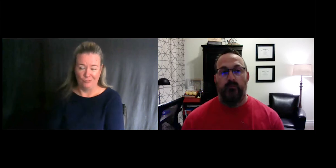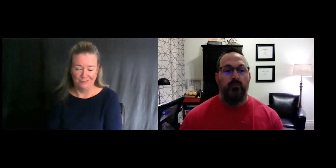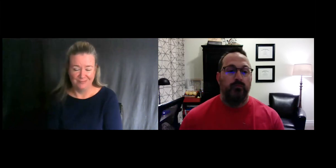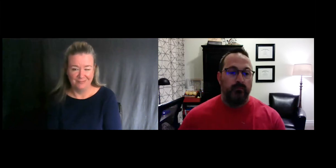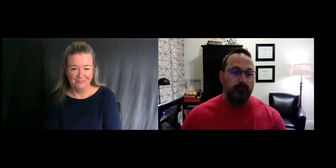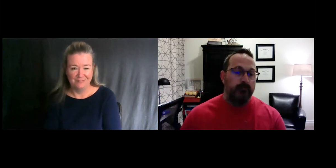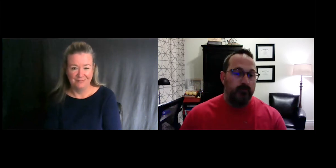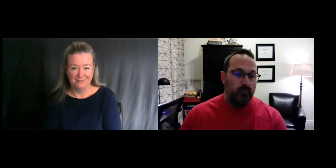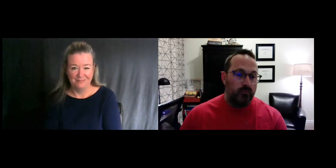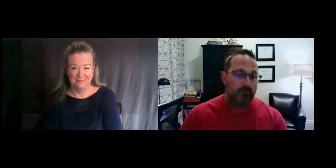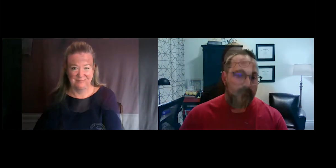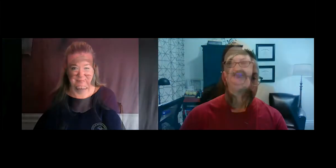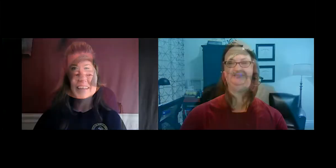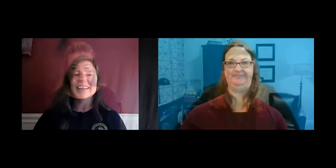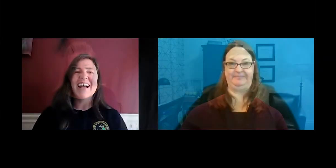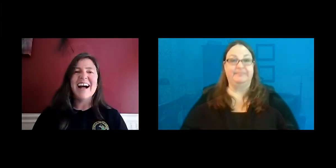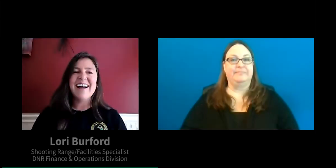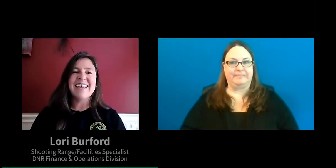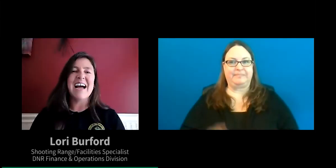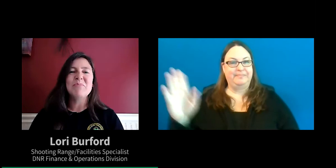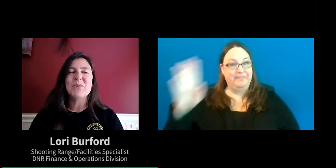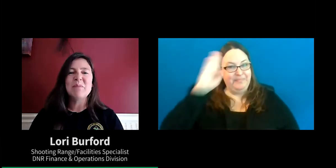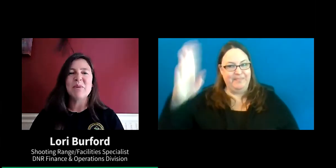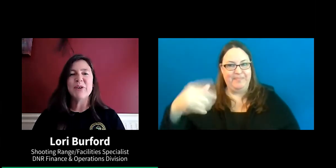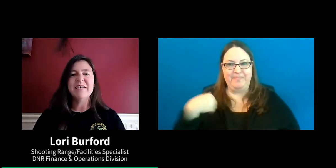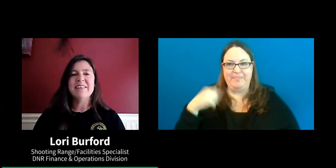Hi, I'm Lori Burford.